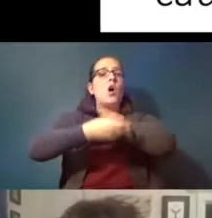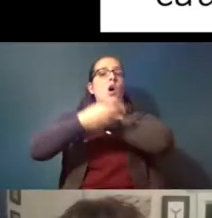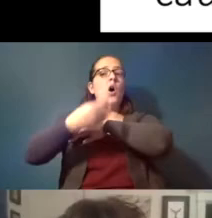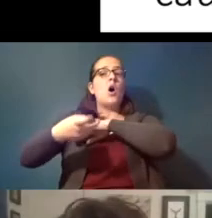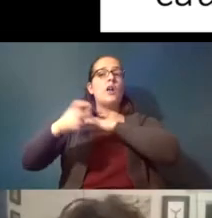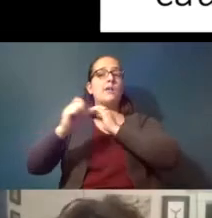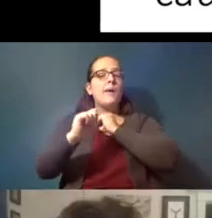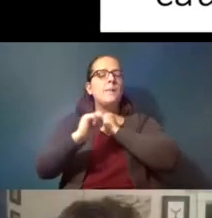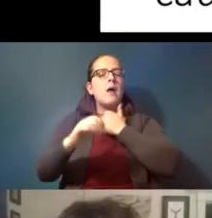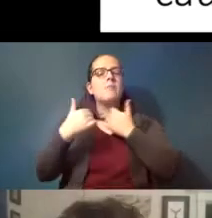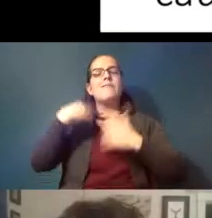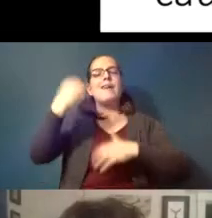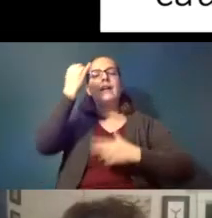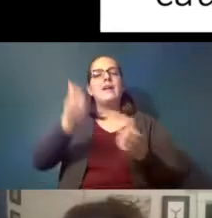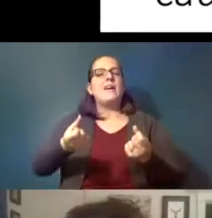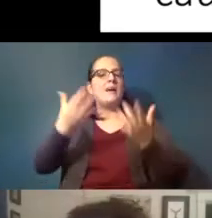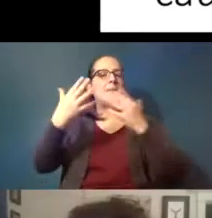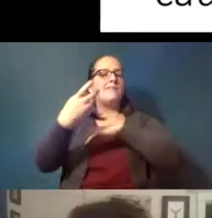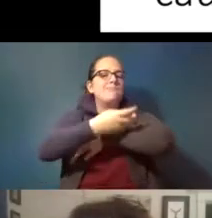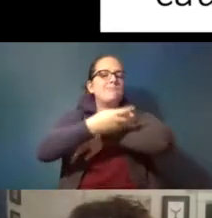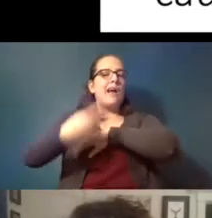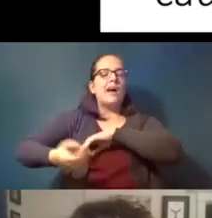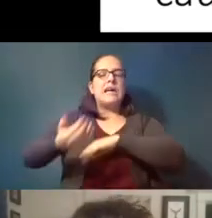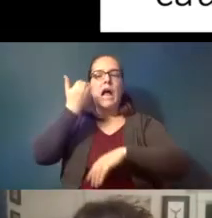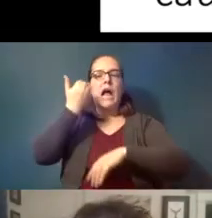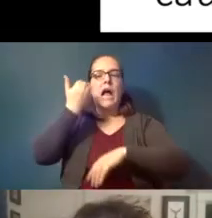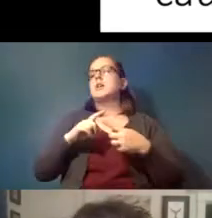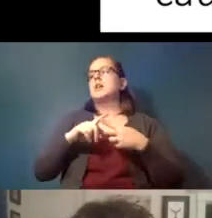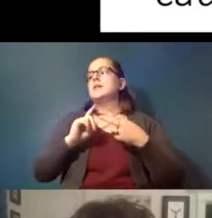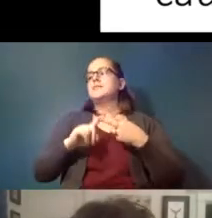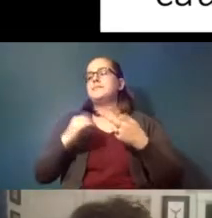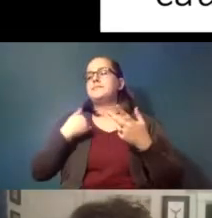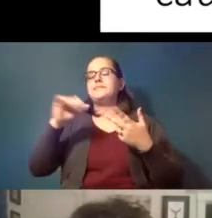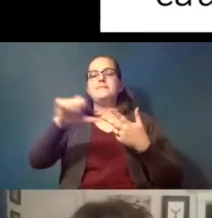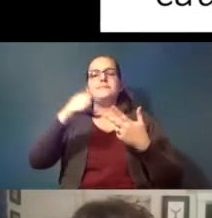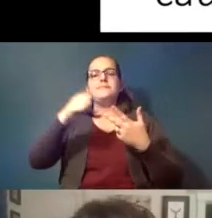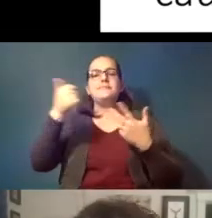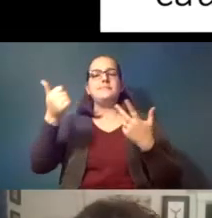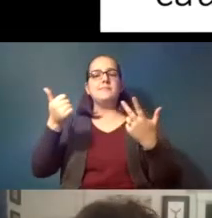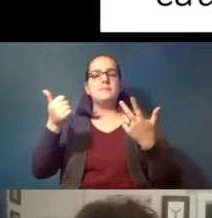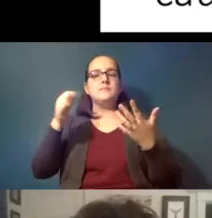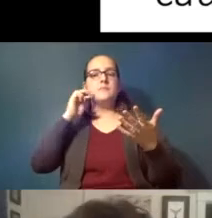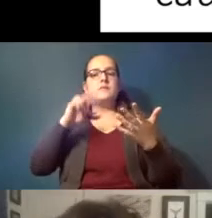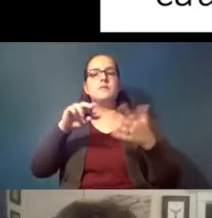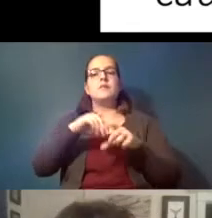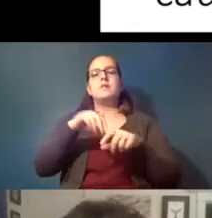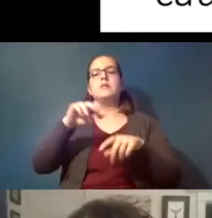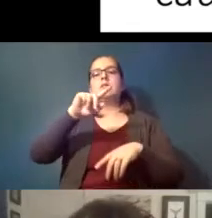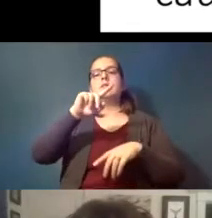an idea of how much otters are ingesting there's another looking in zooplankton so sampling tiny